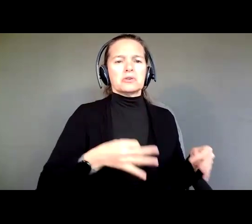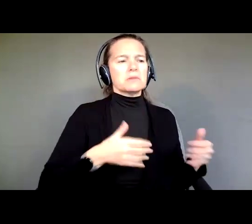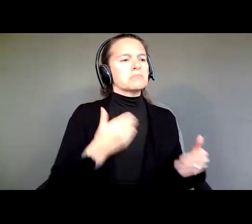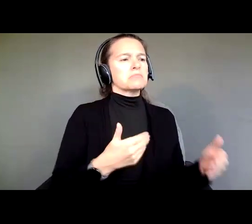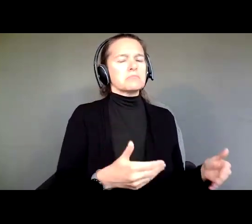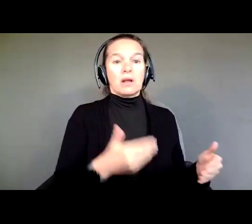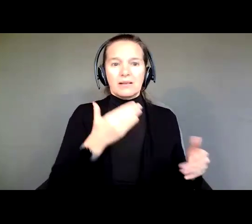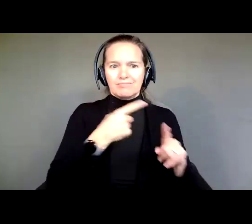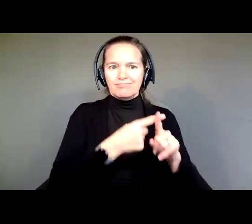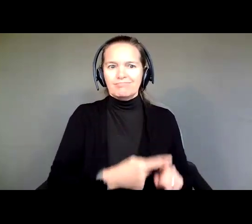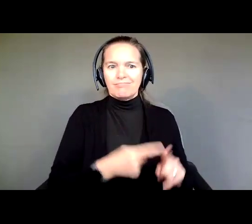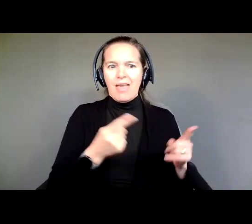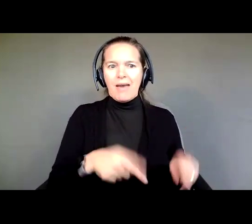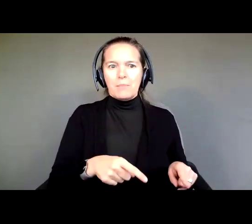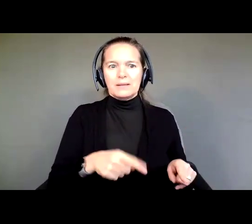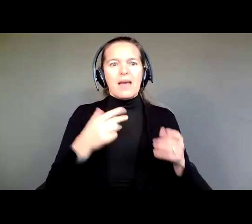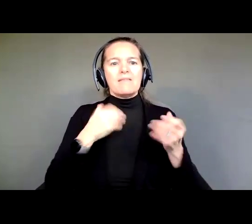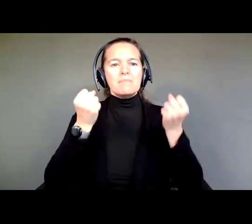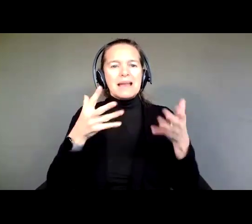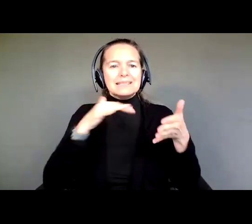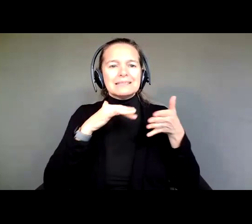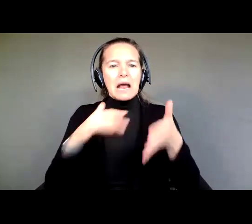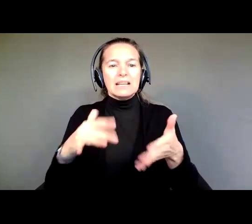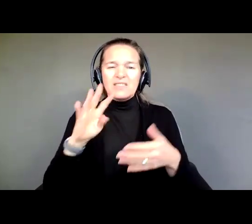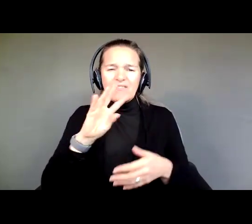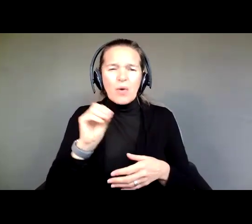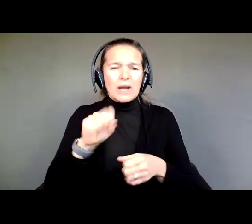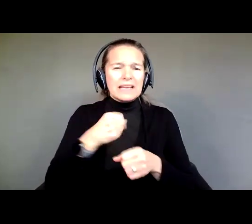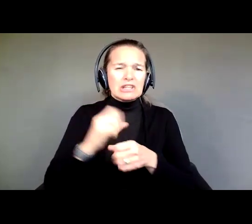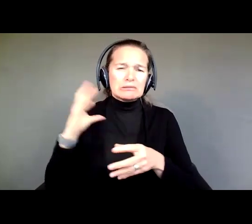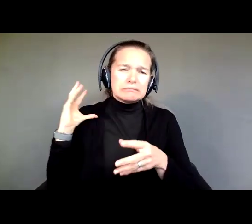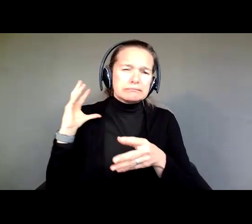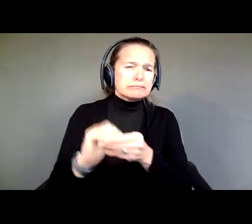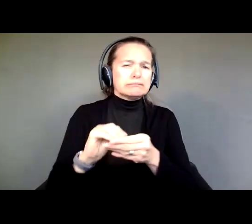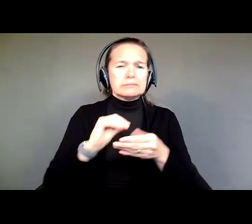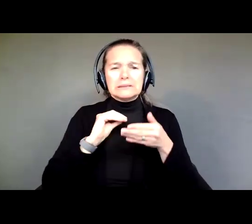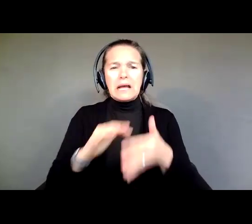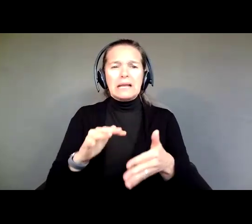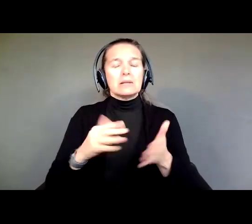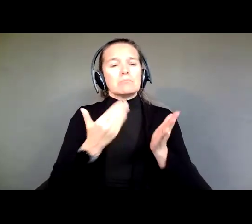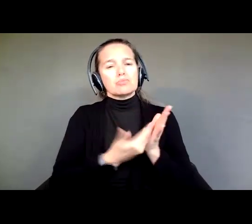Study after study after study for 40 years says that people with disabilities who are